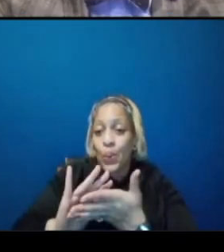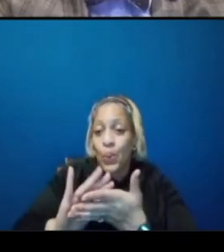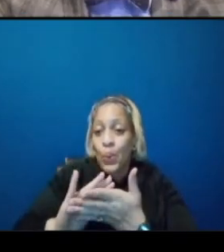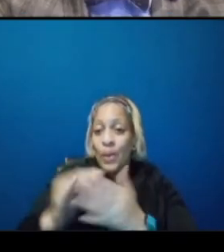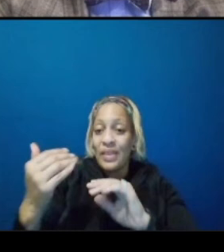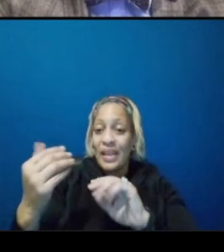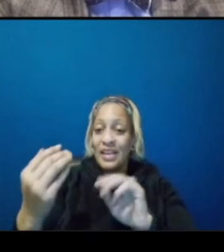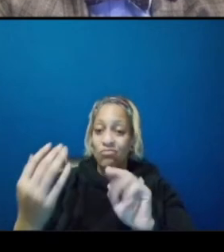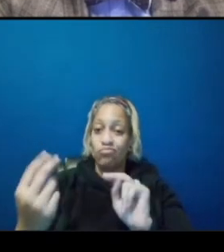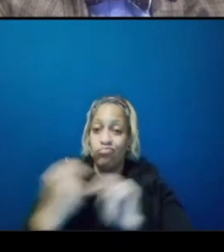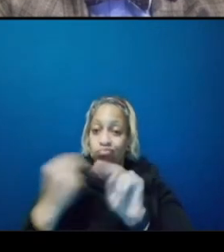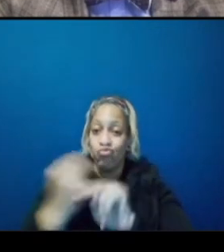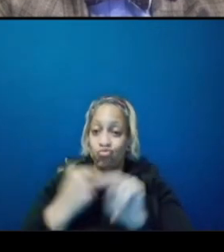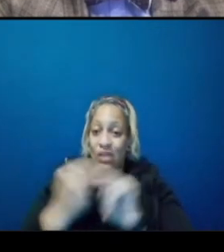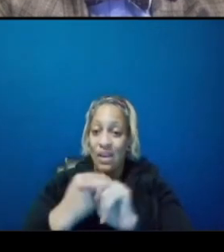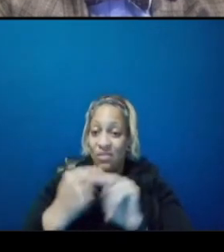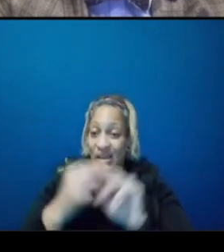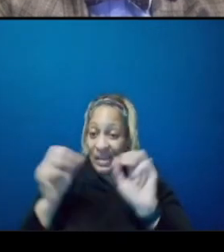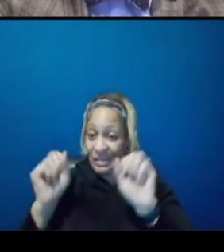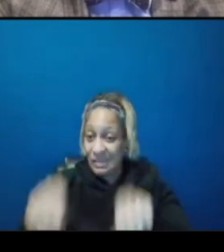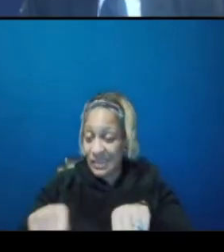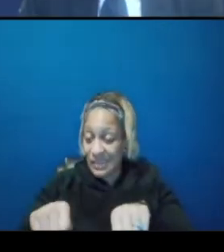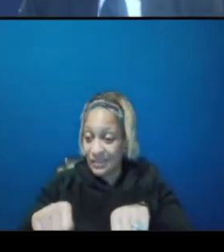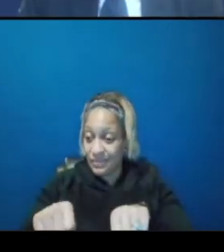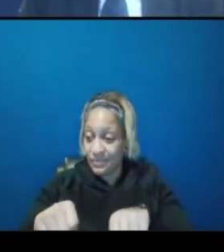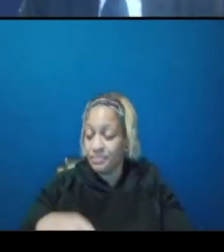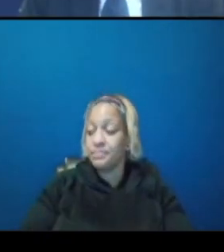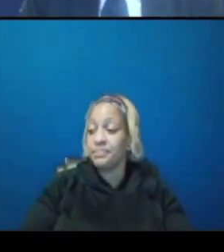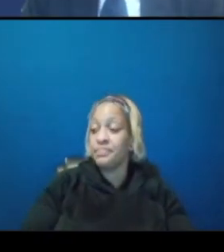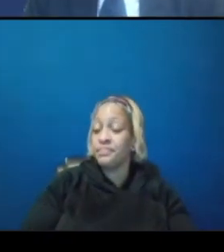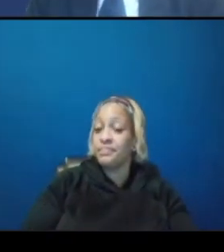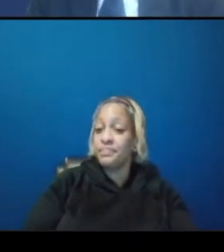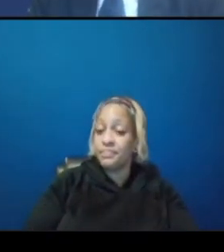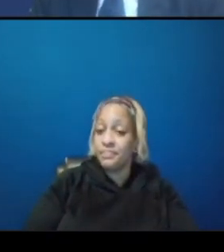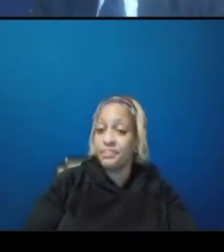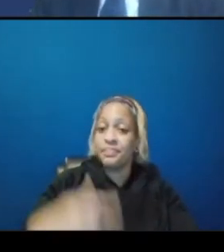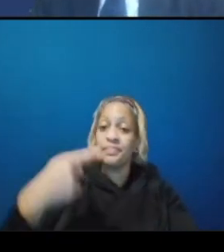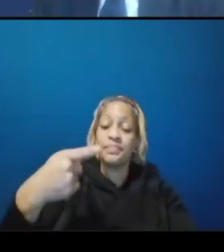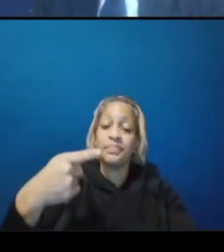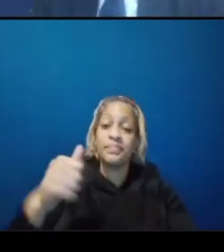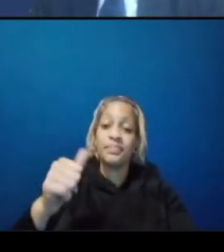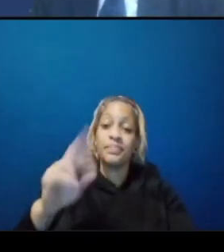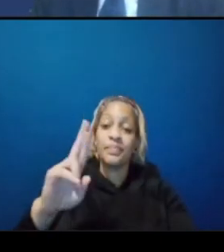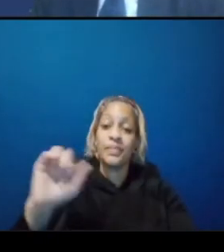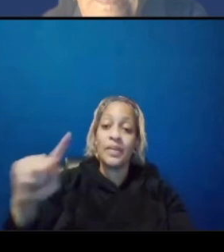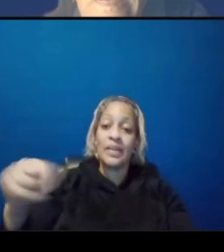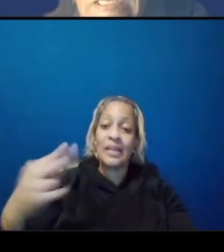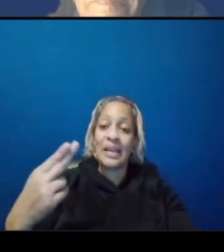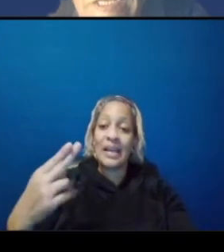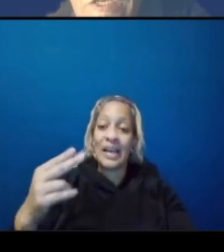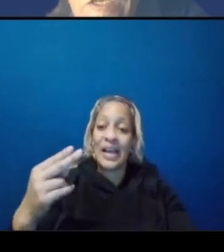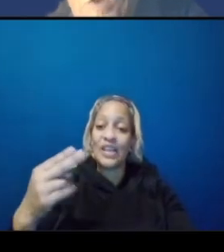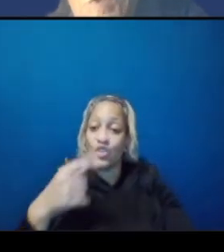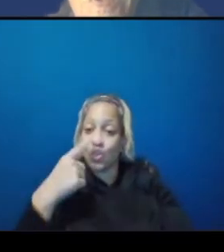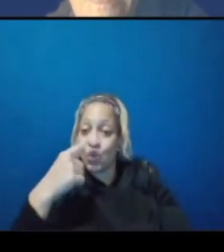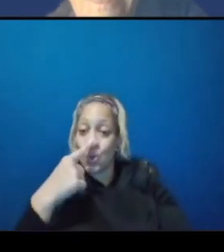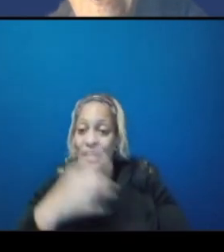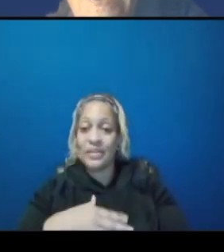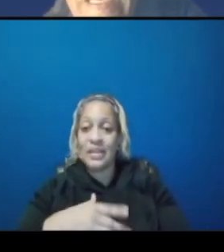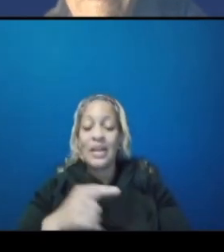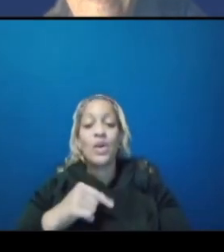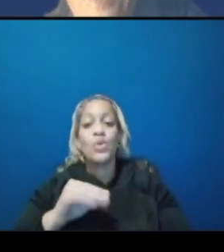cars can you take that please yes so moving it further south i mean towards the east capital